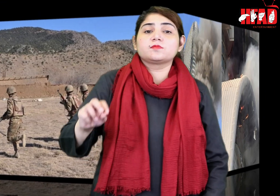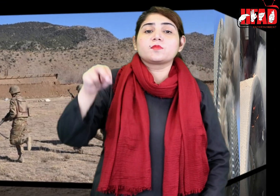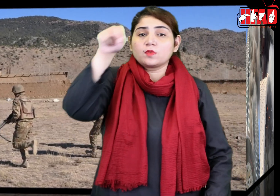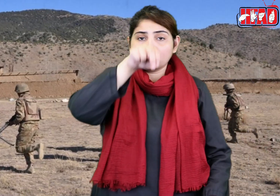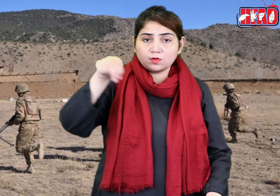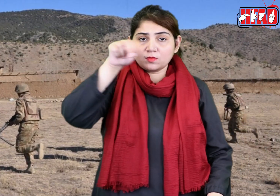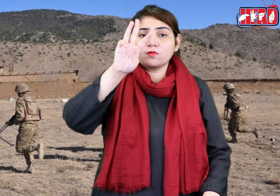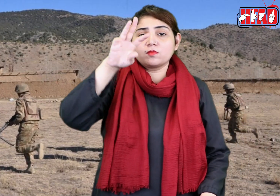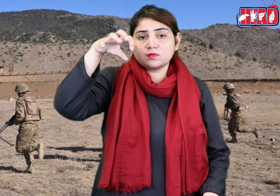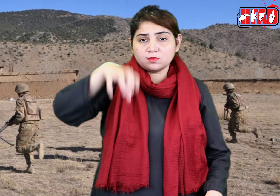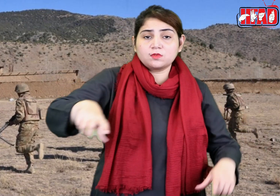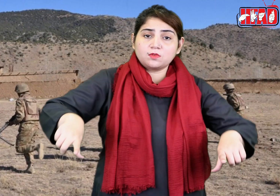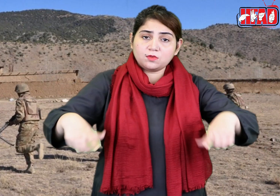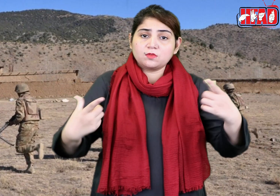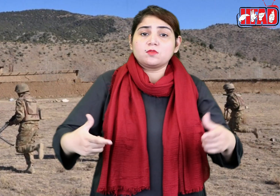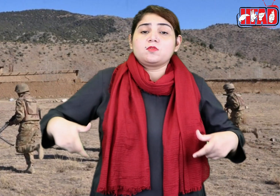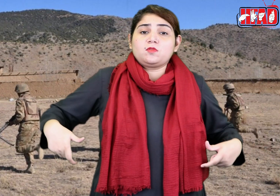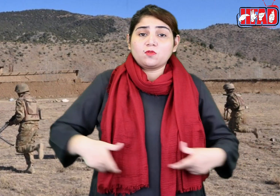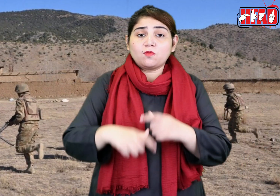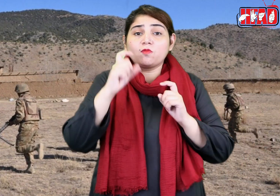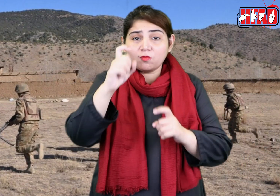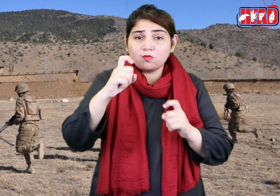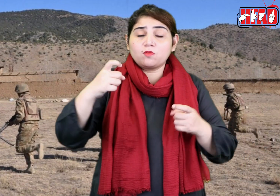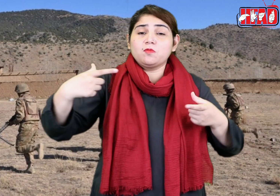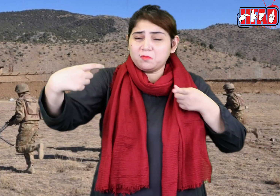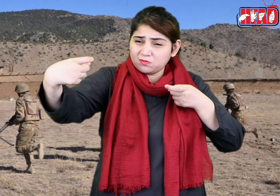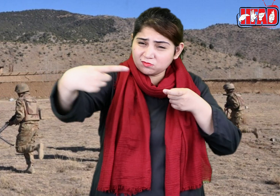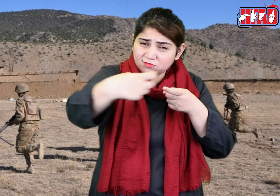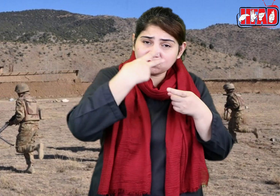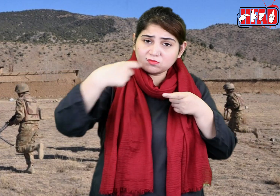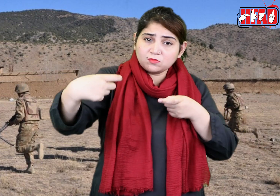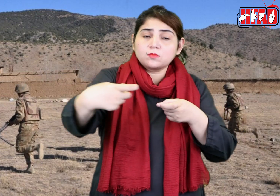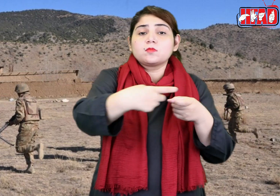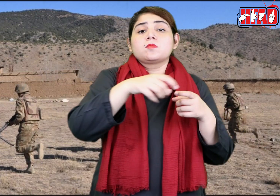Security forces conducted an operation in the Mir Ali area of North Waziristan